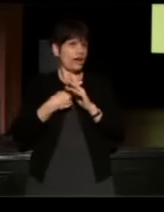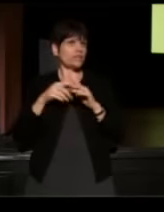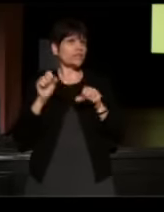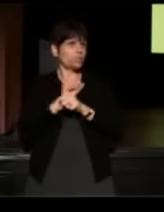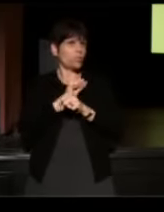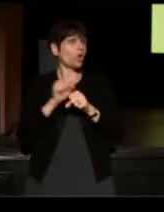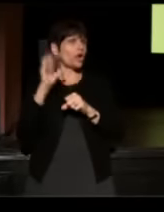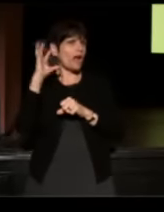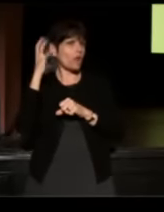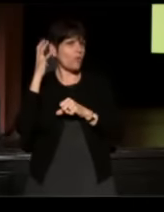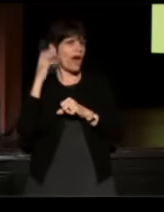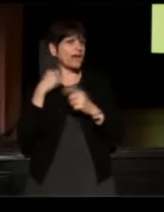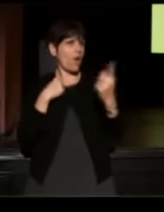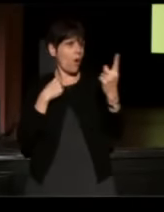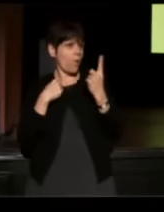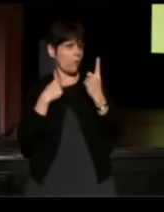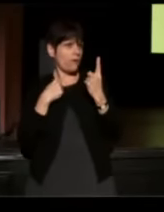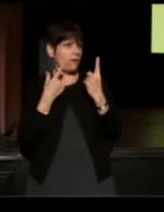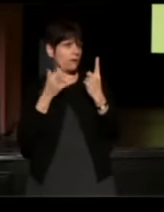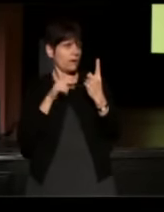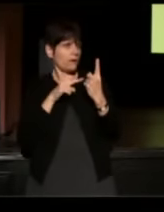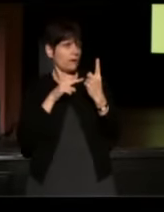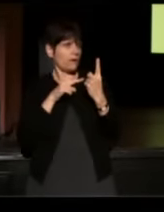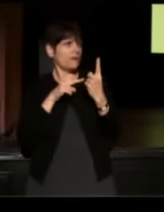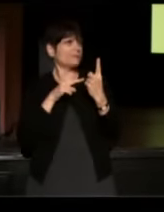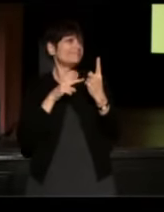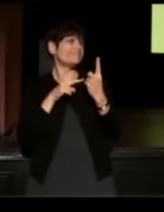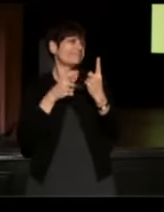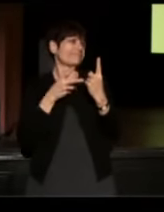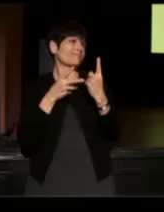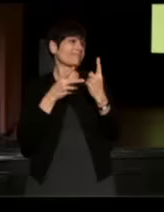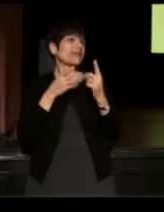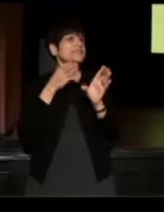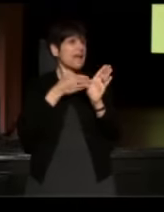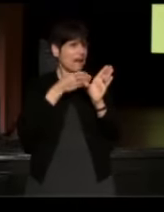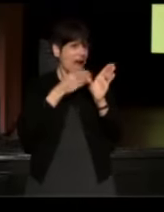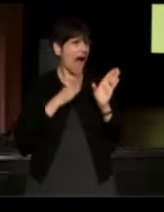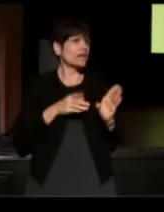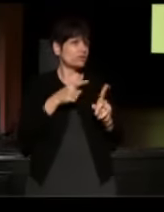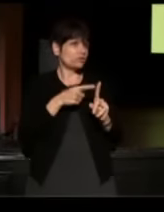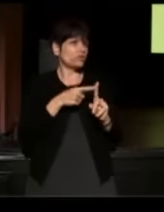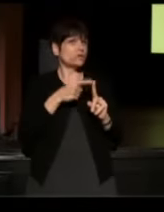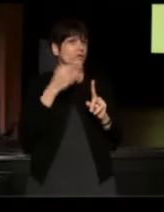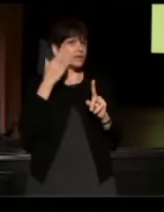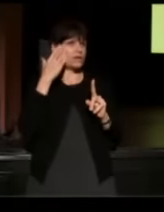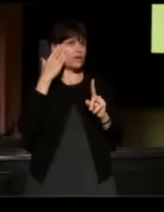He was a psychiatrist and was a pretty well-known gay activist